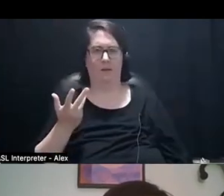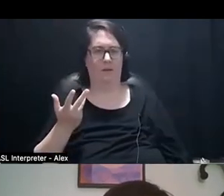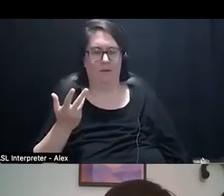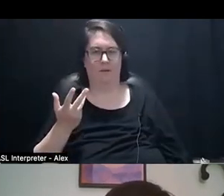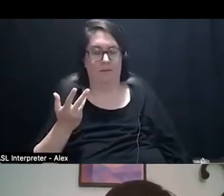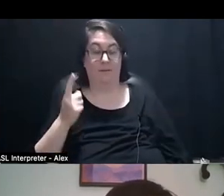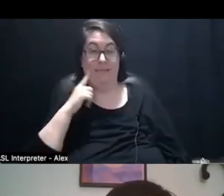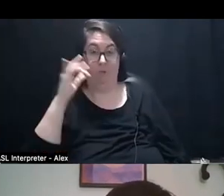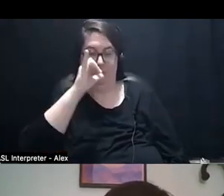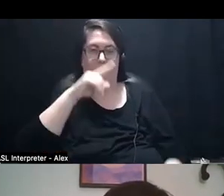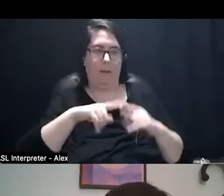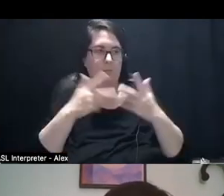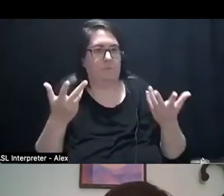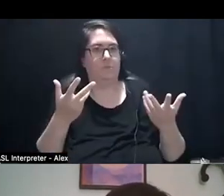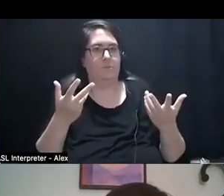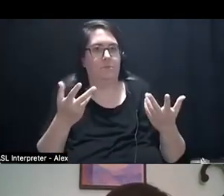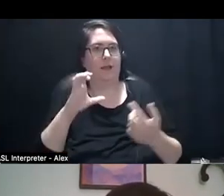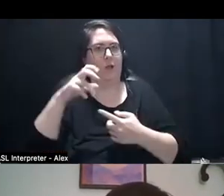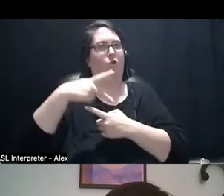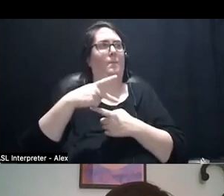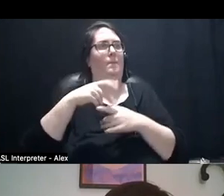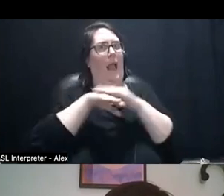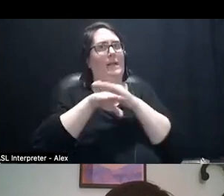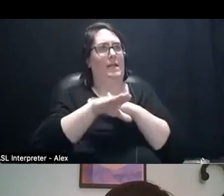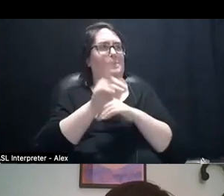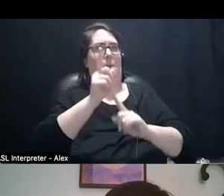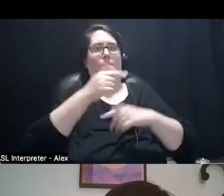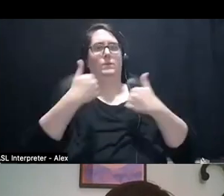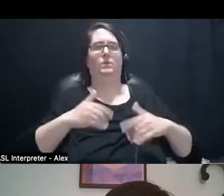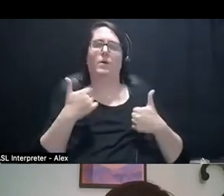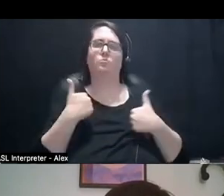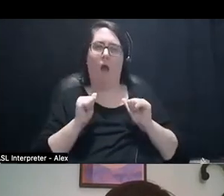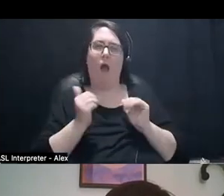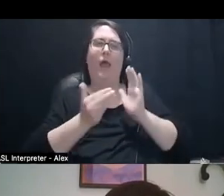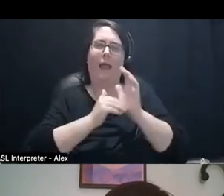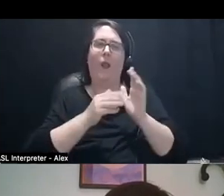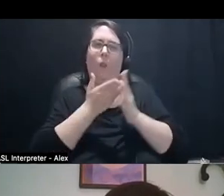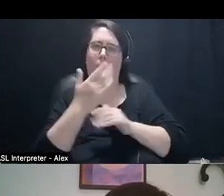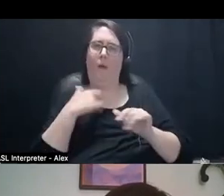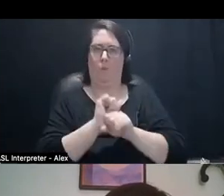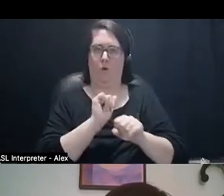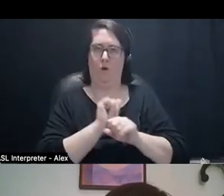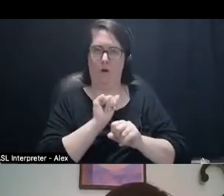big like, crip access moment. And I think that that's something I try to recreate in my work